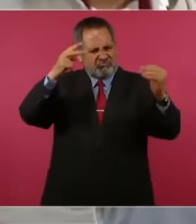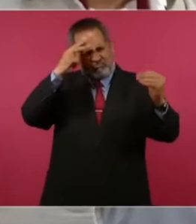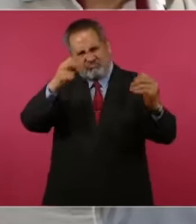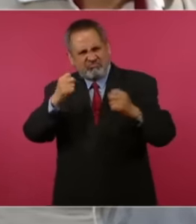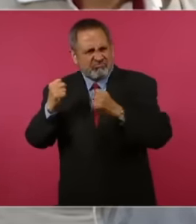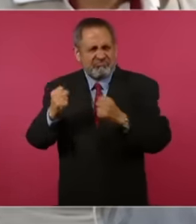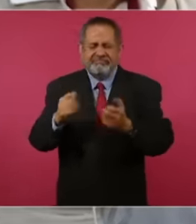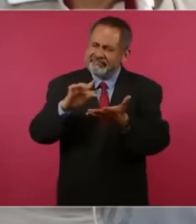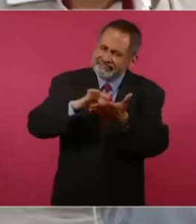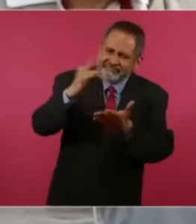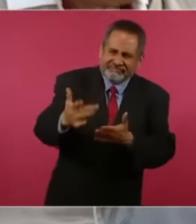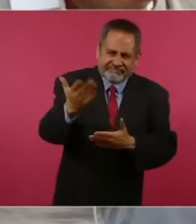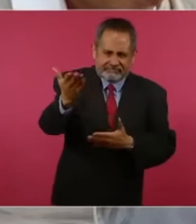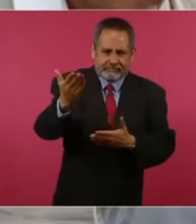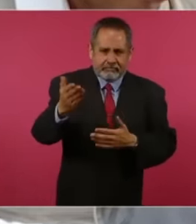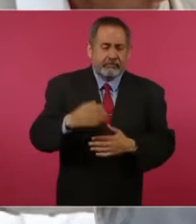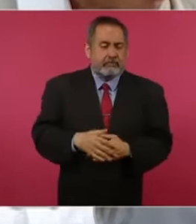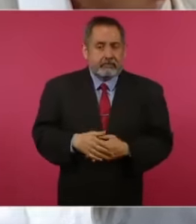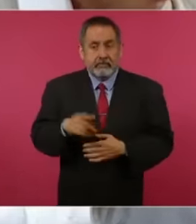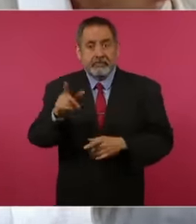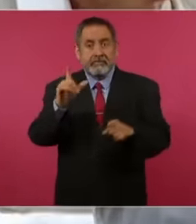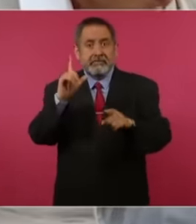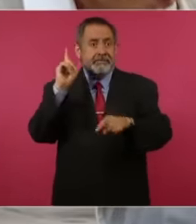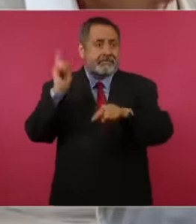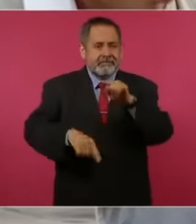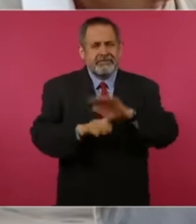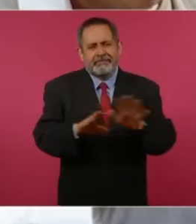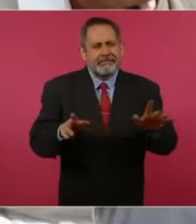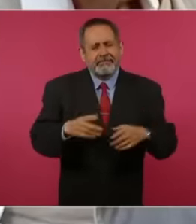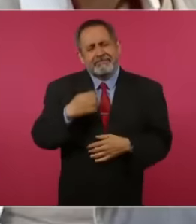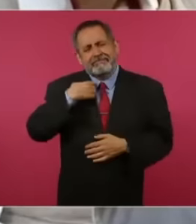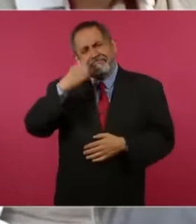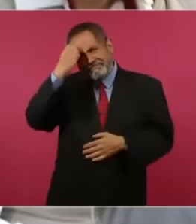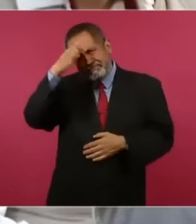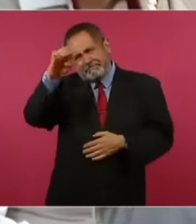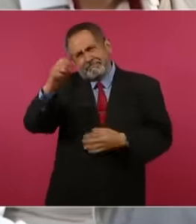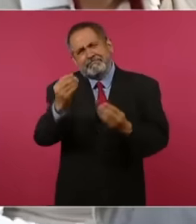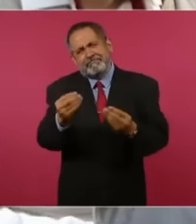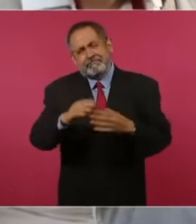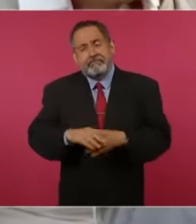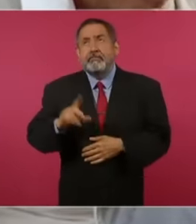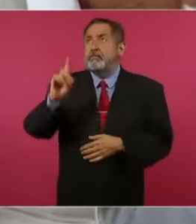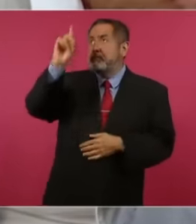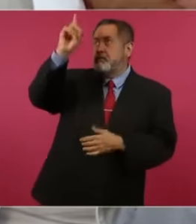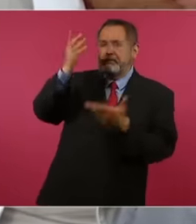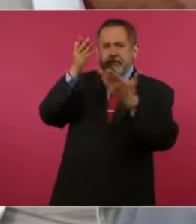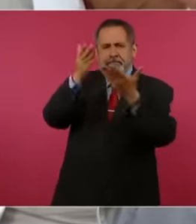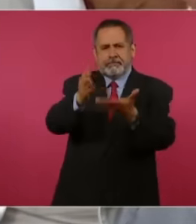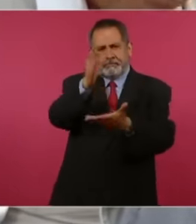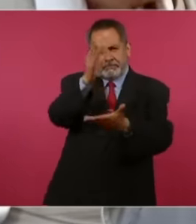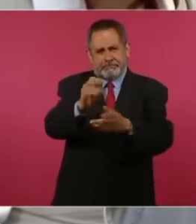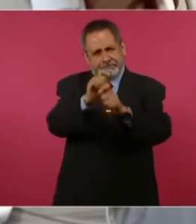thank you, we do not want you to leave. We are going to miss you. God bless you always. Thank you. For